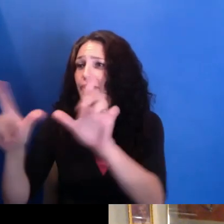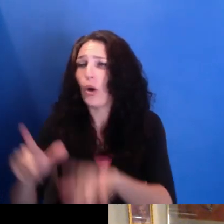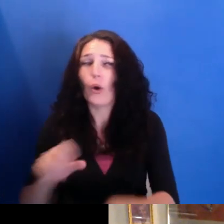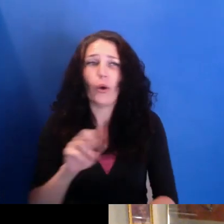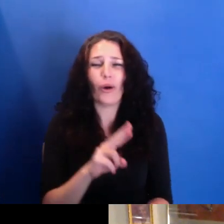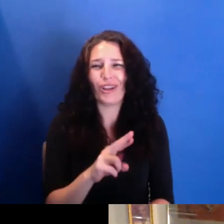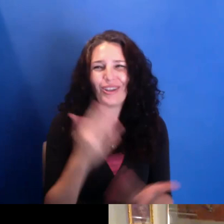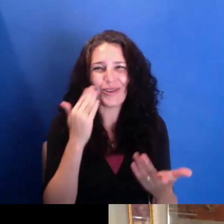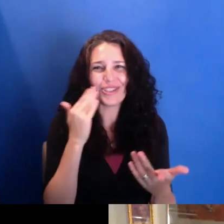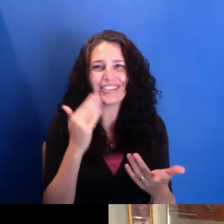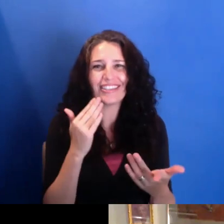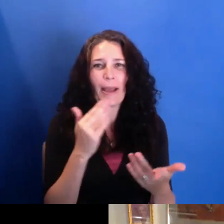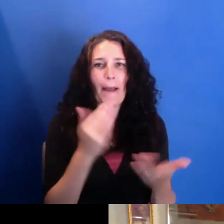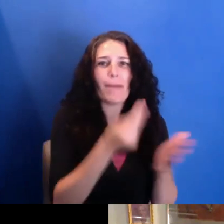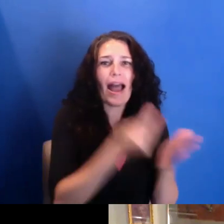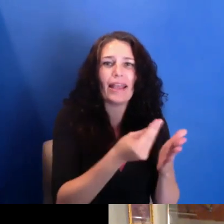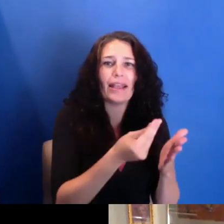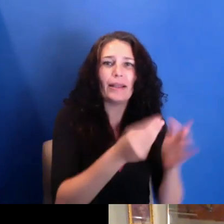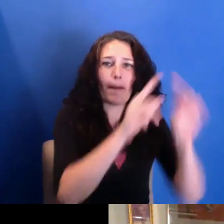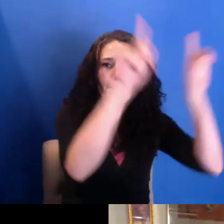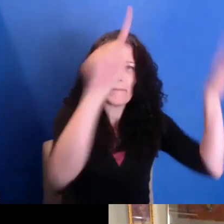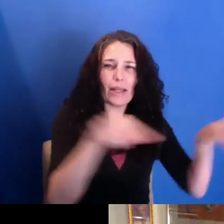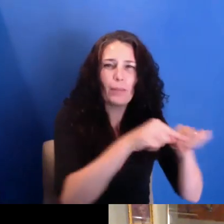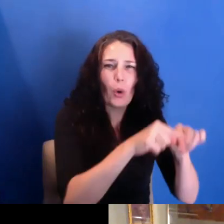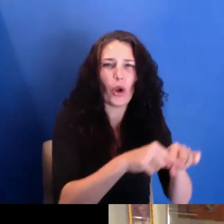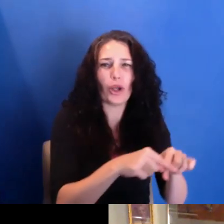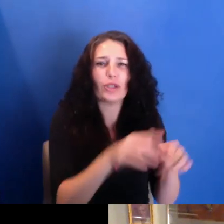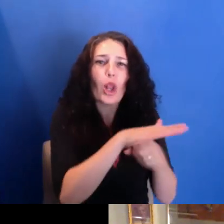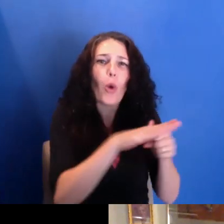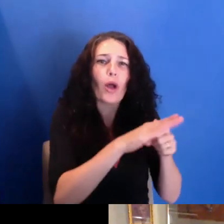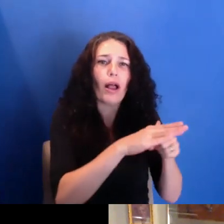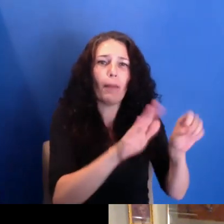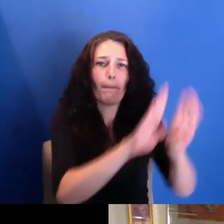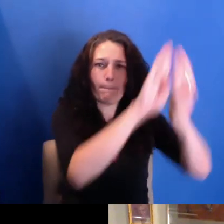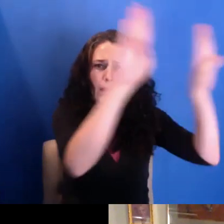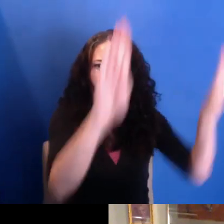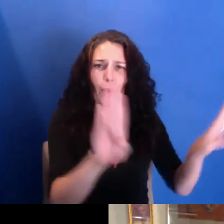that I had not associated with even this place that I feel like I come from.